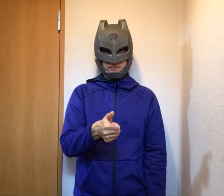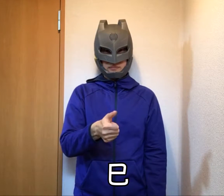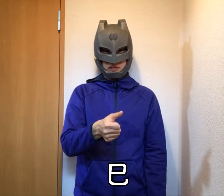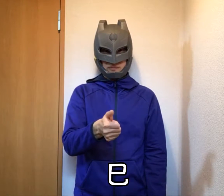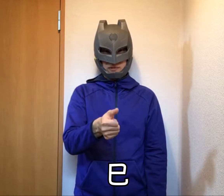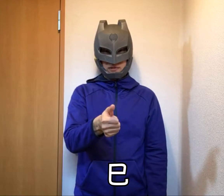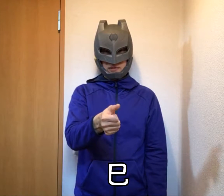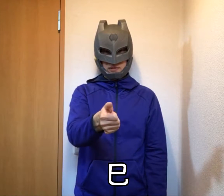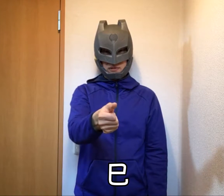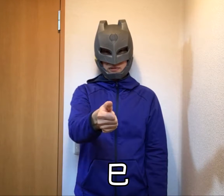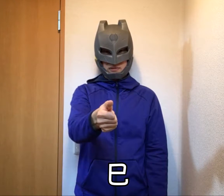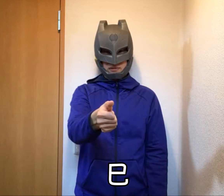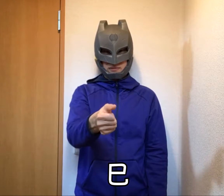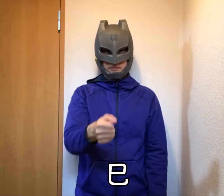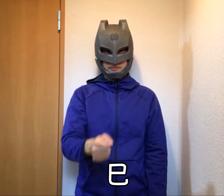Snake